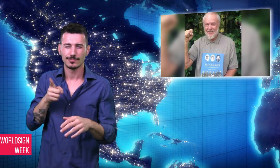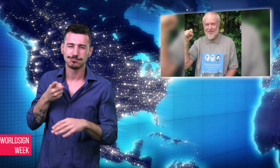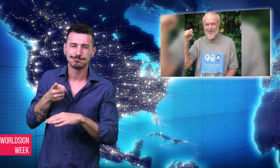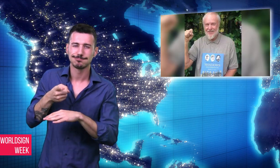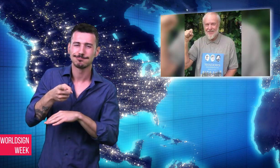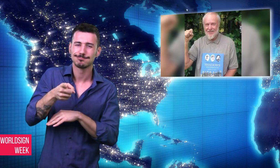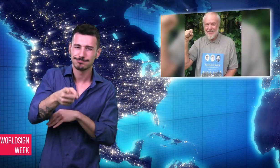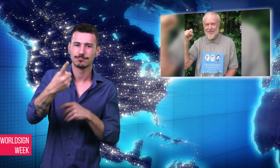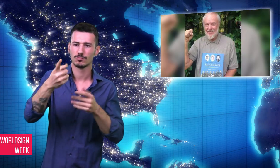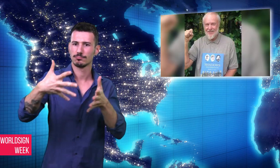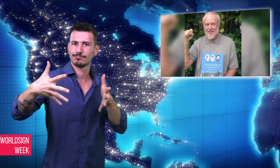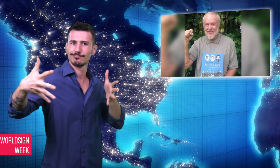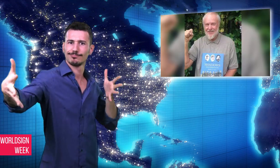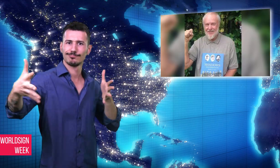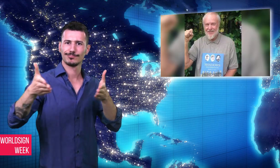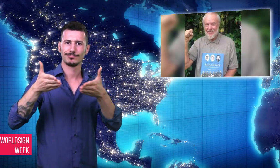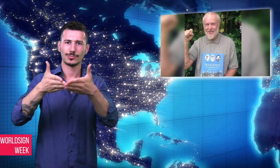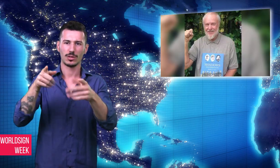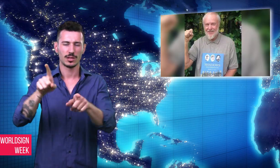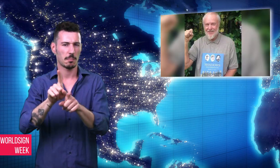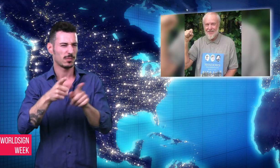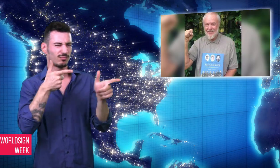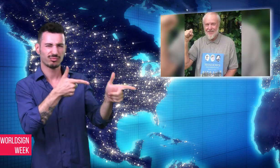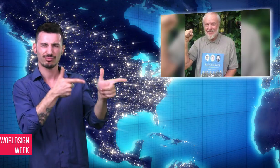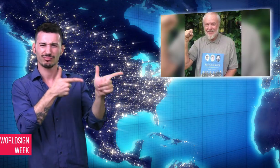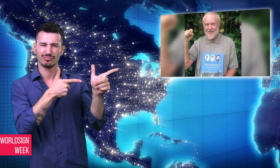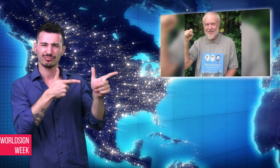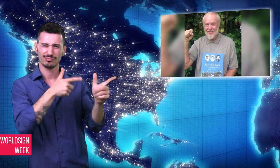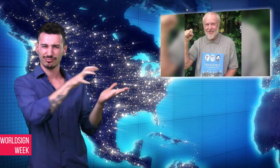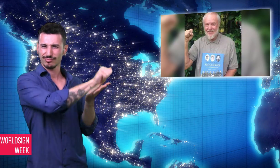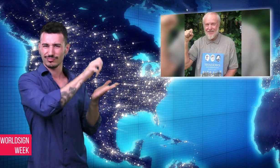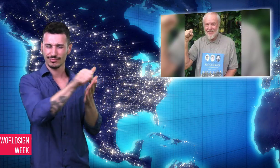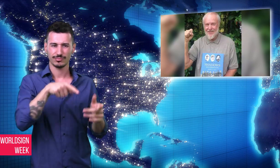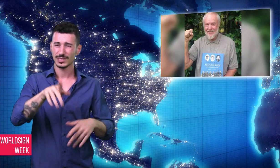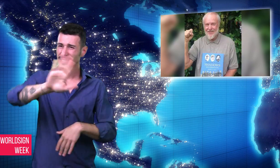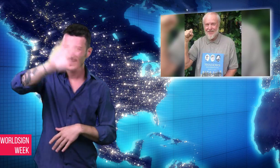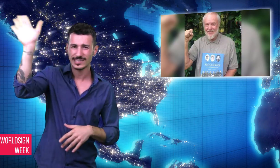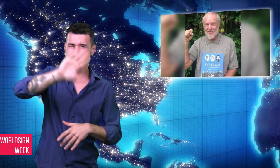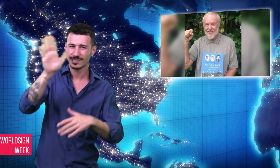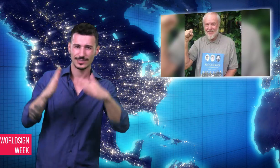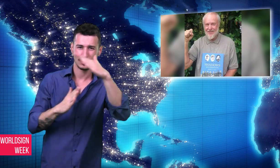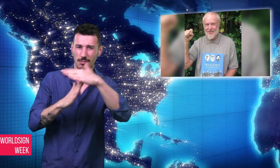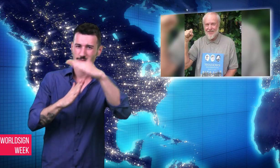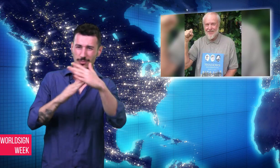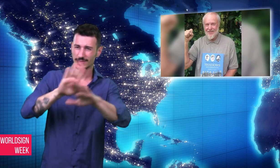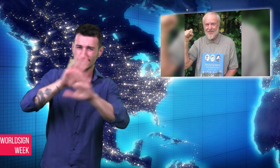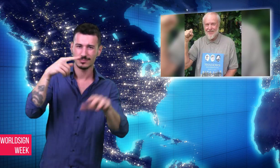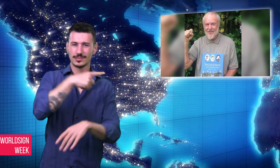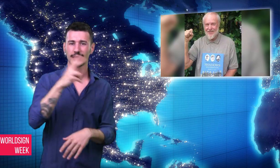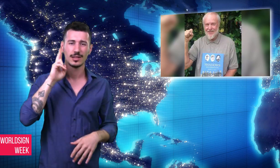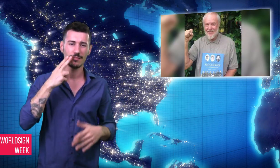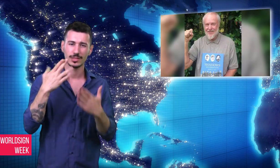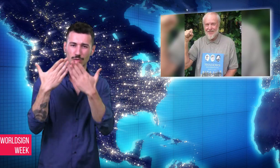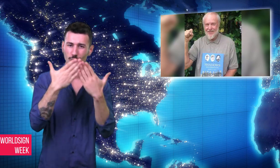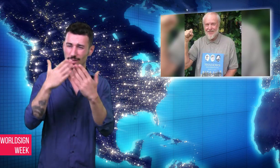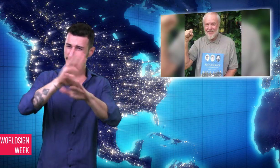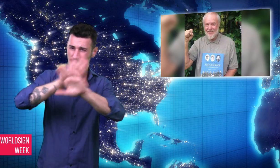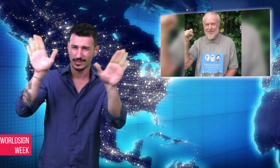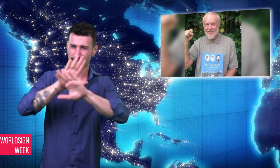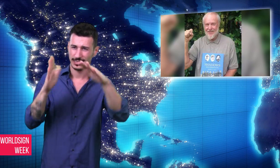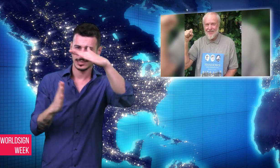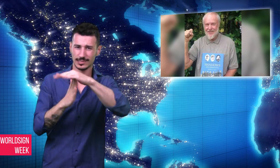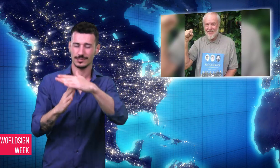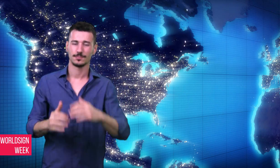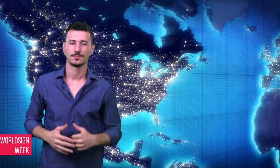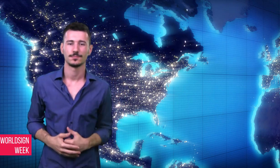school to convince them to stop.